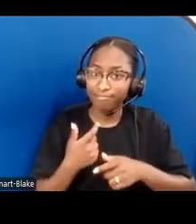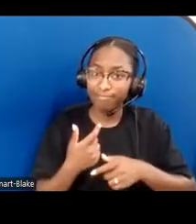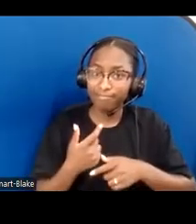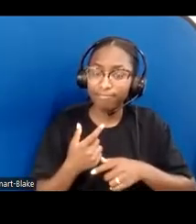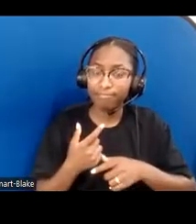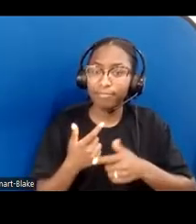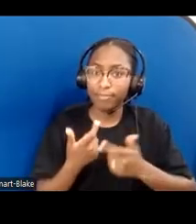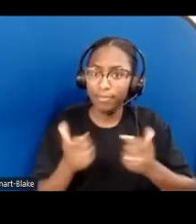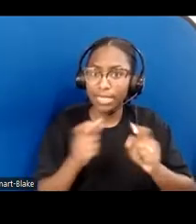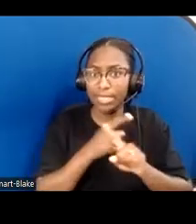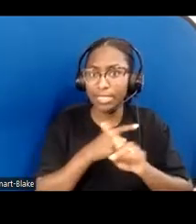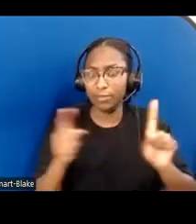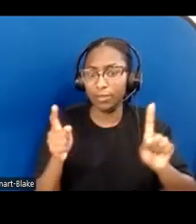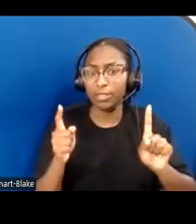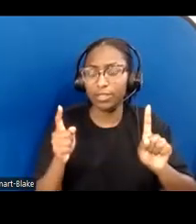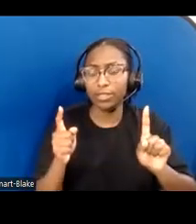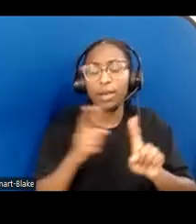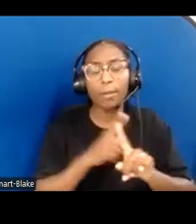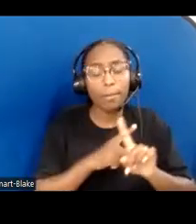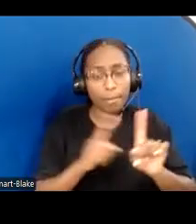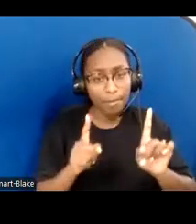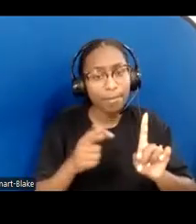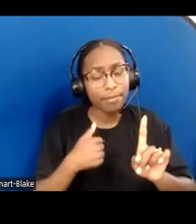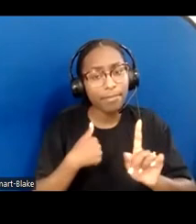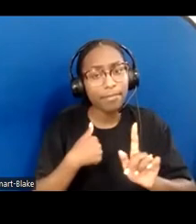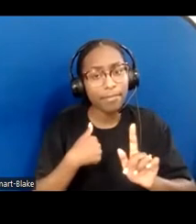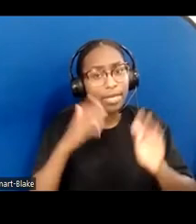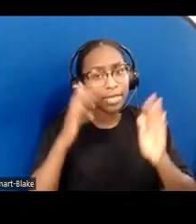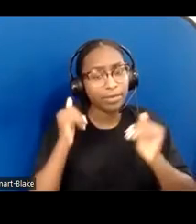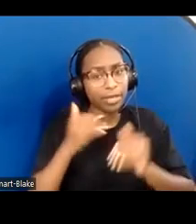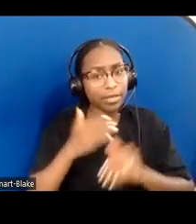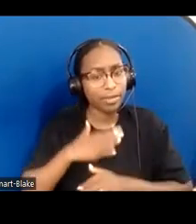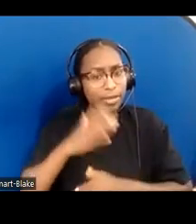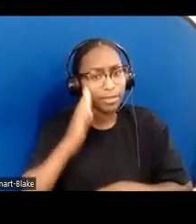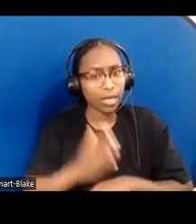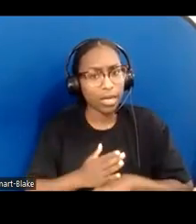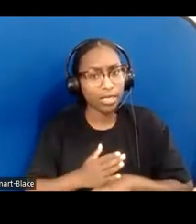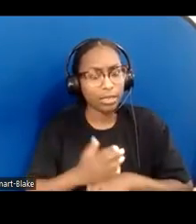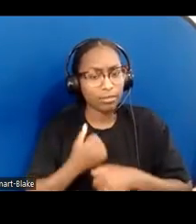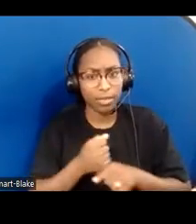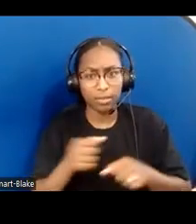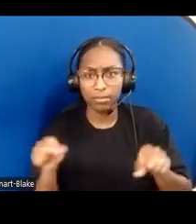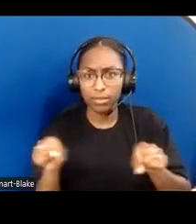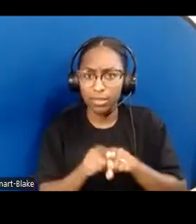somehow I expect my son to behave and think like me and make the choices I think he should make.